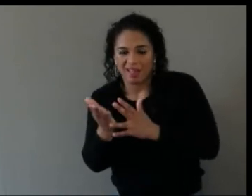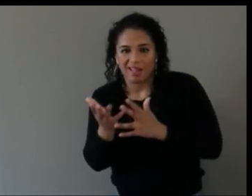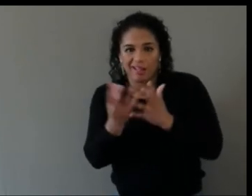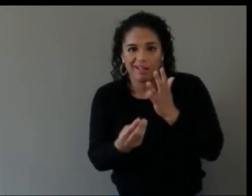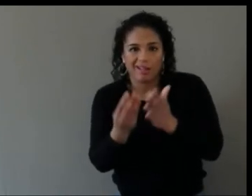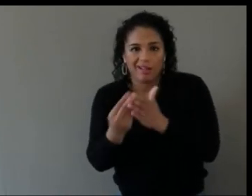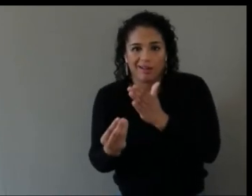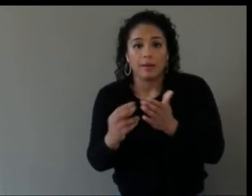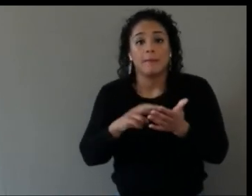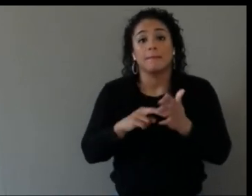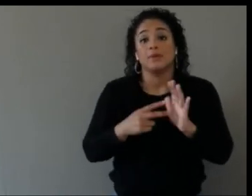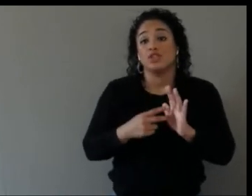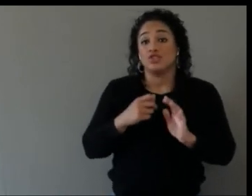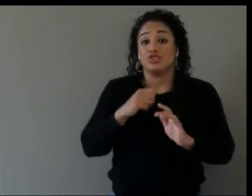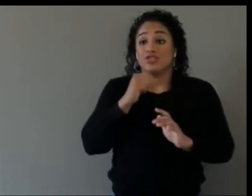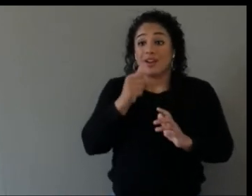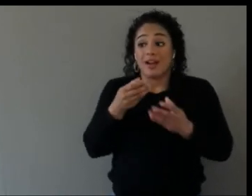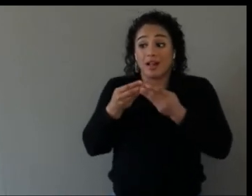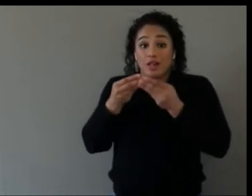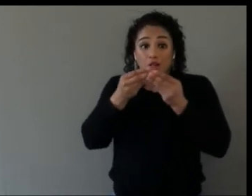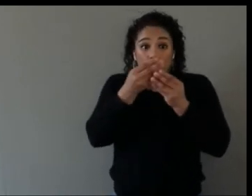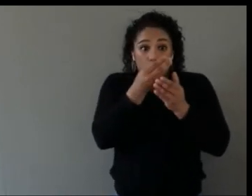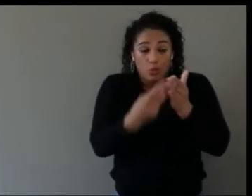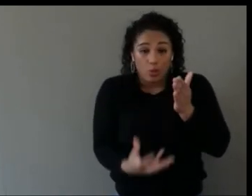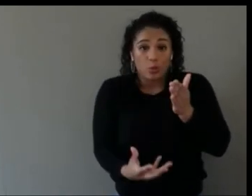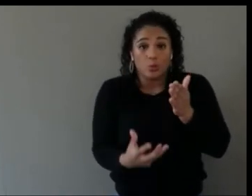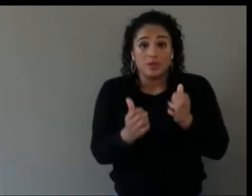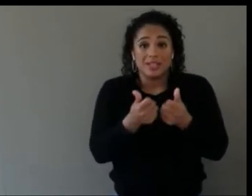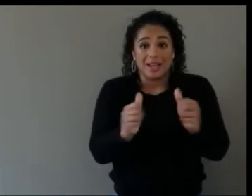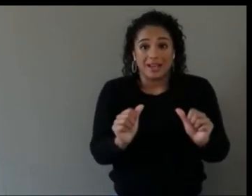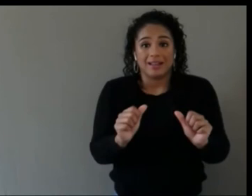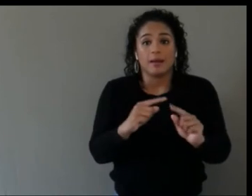and the more difference you have between the different people that you've got engaged,